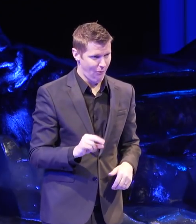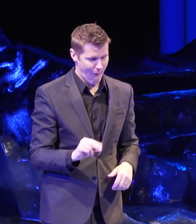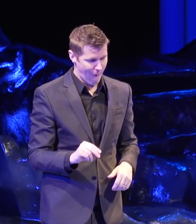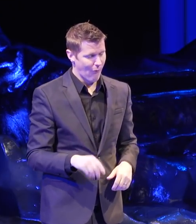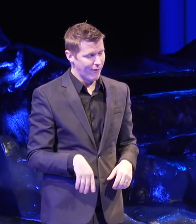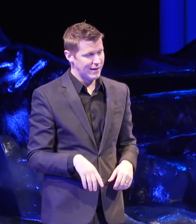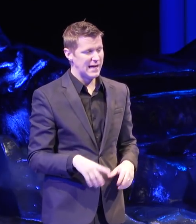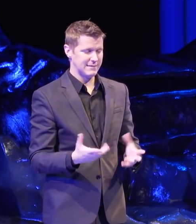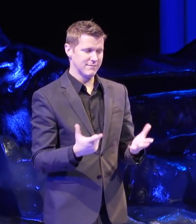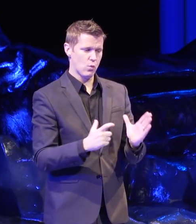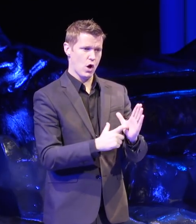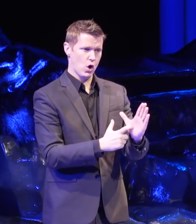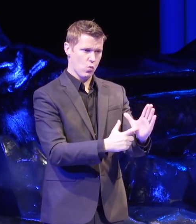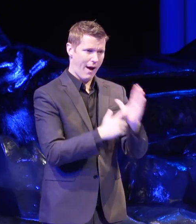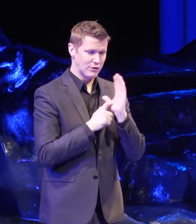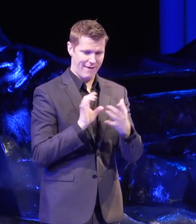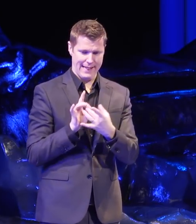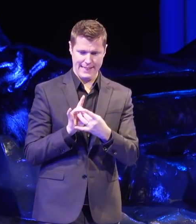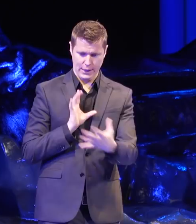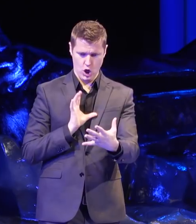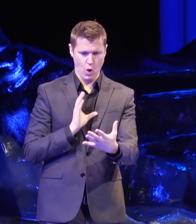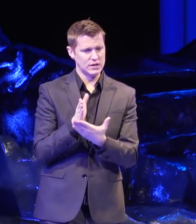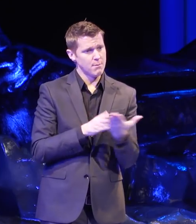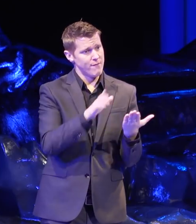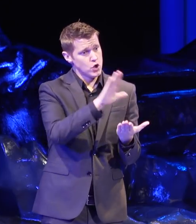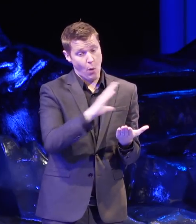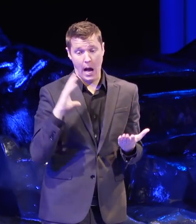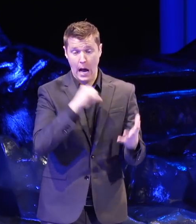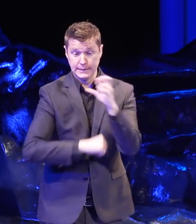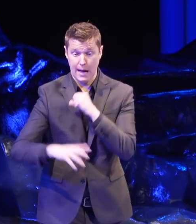It likely requires letting go of some of your assumptions about